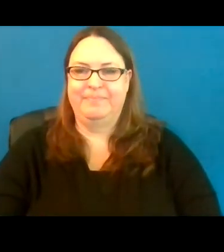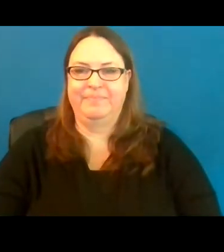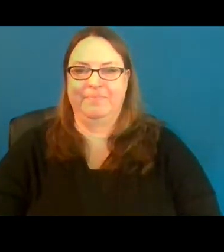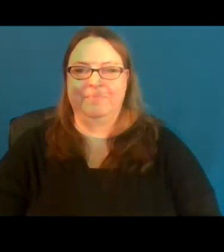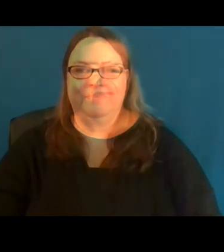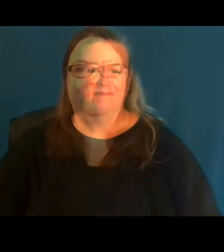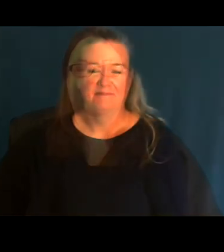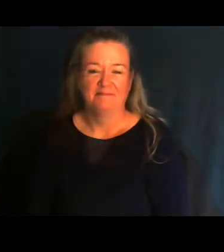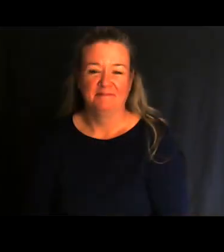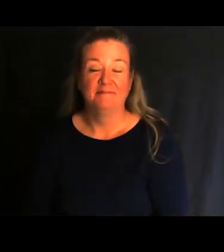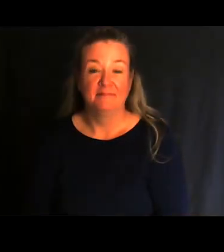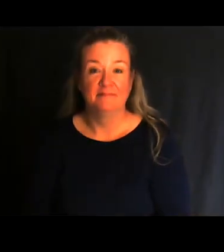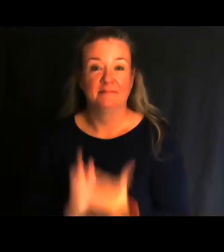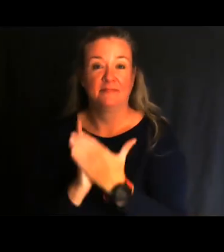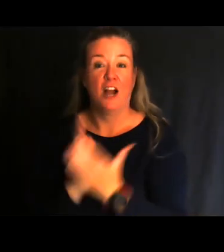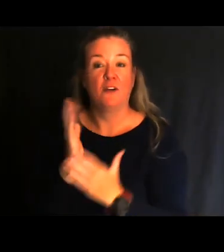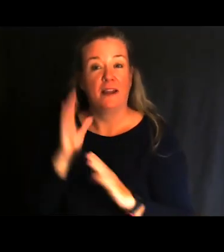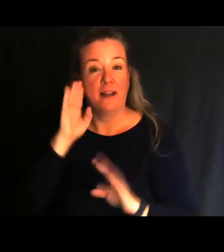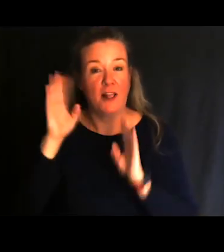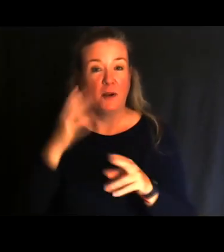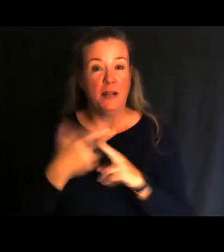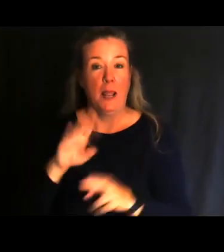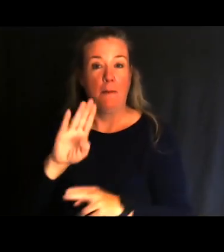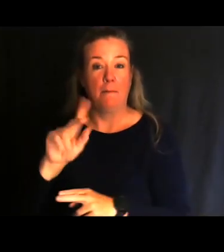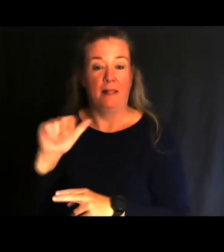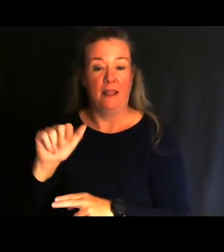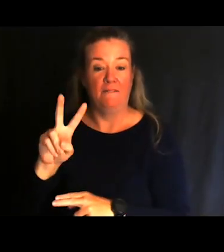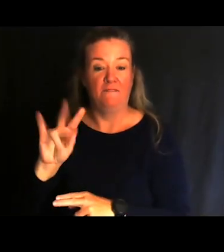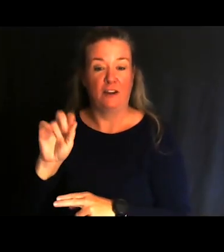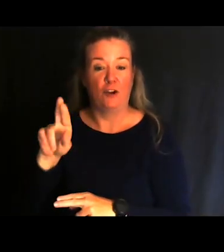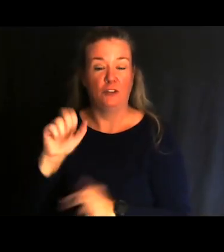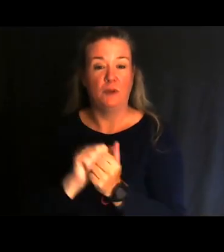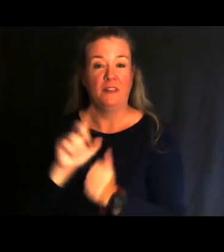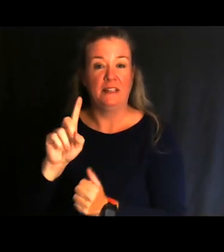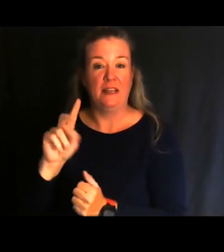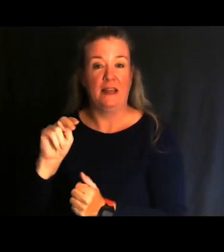Hello, my name is Billy Vickers. I work with the DNR Accessibility Advisory Council.